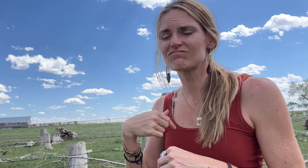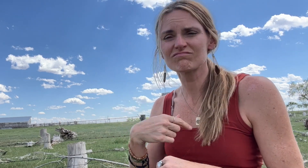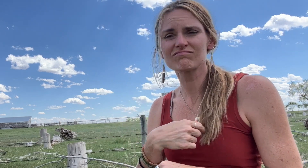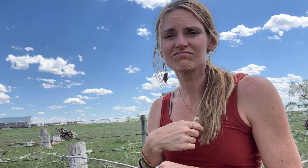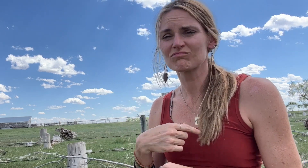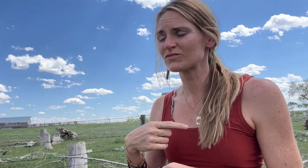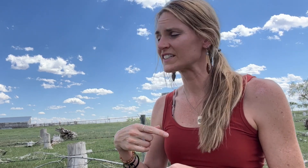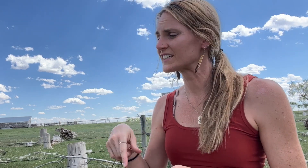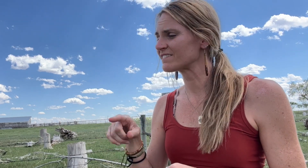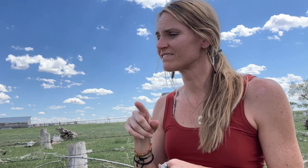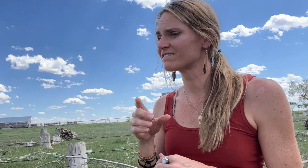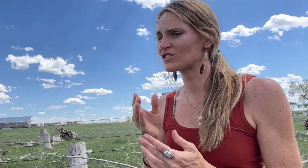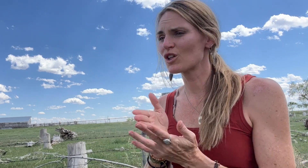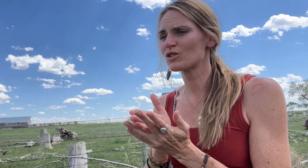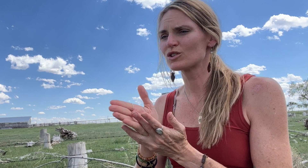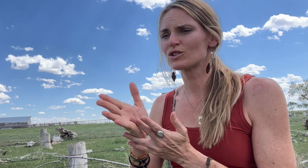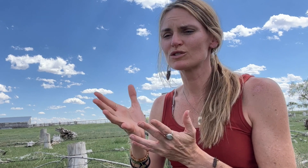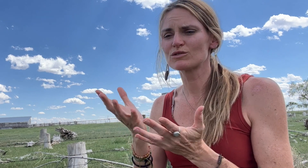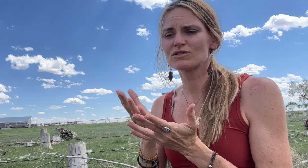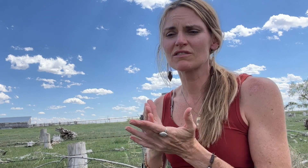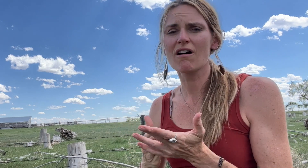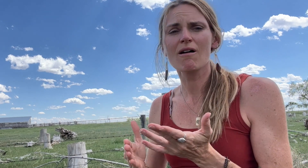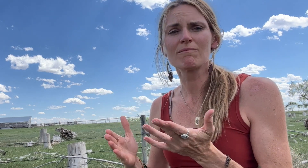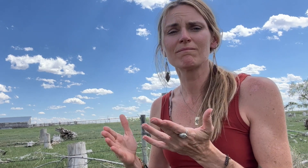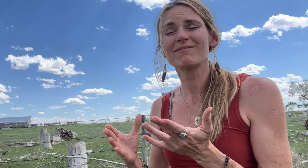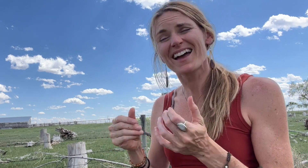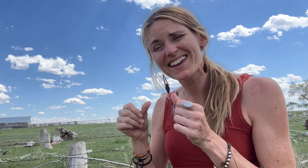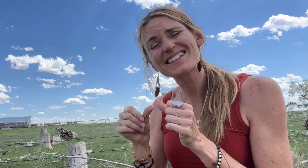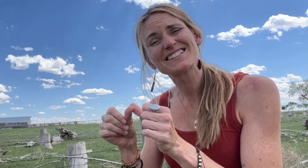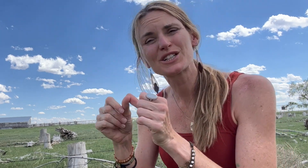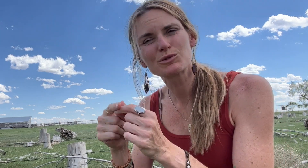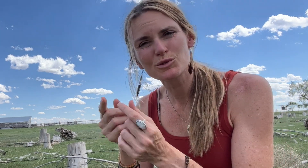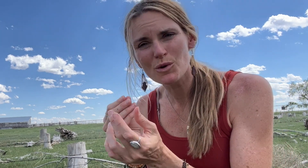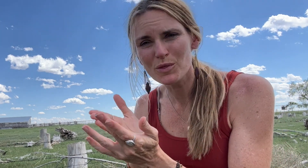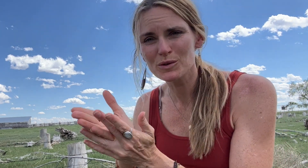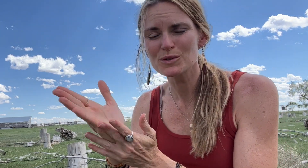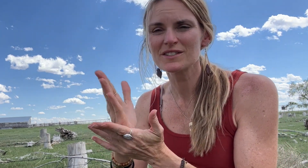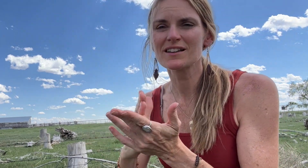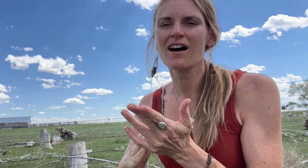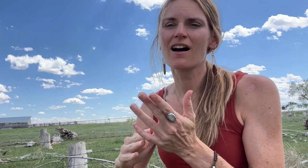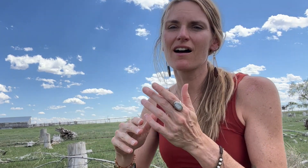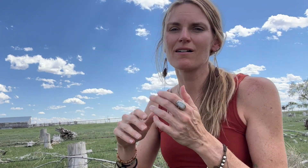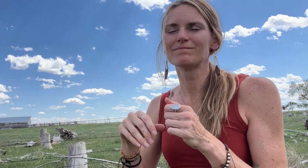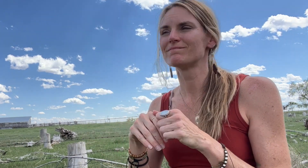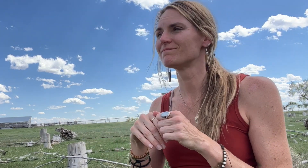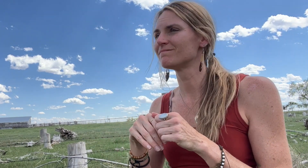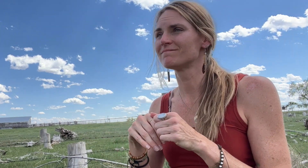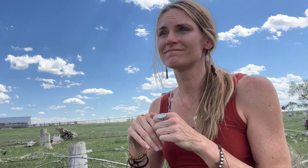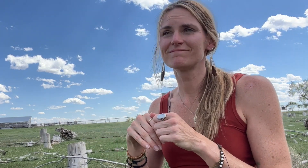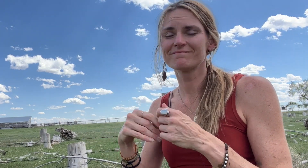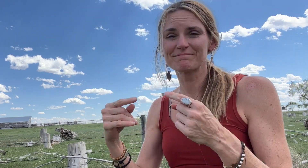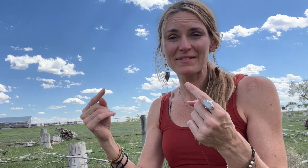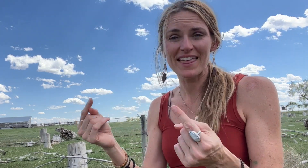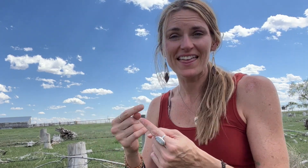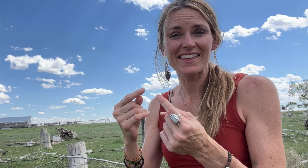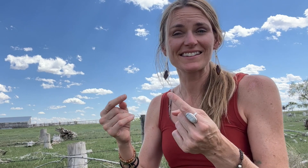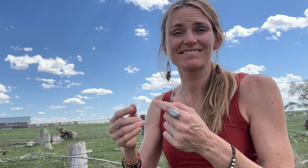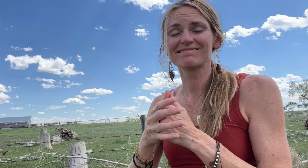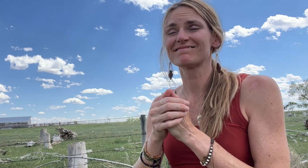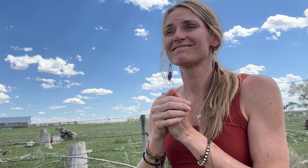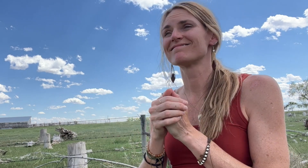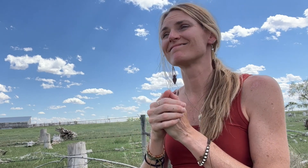We’ve gone through and continue to go through